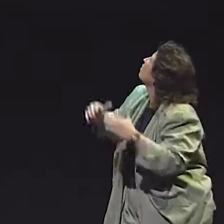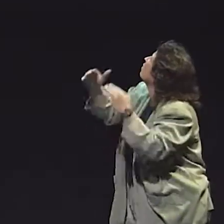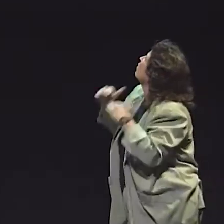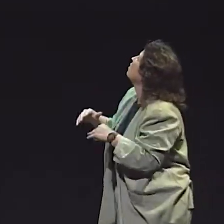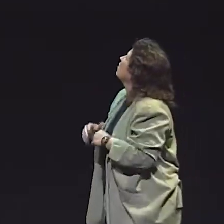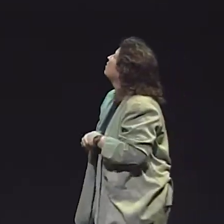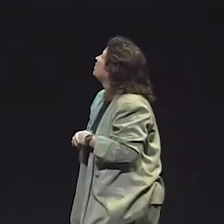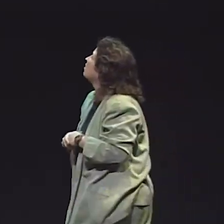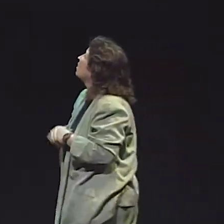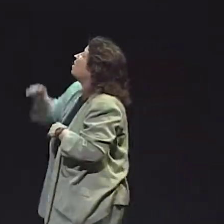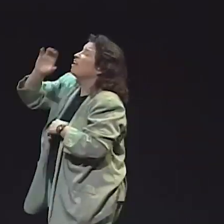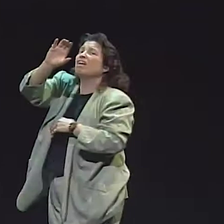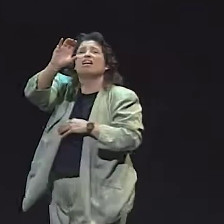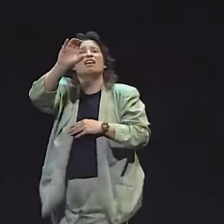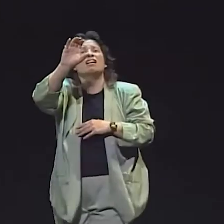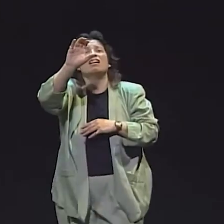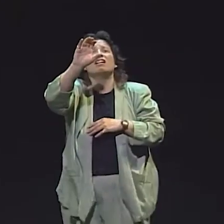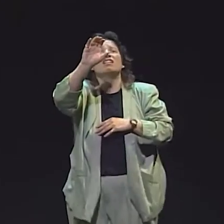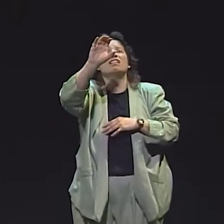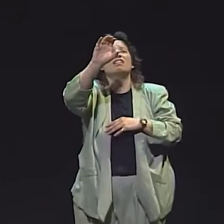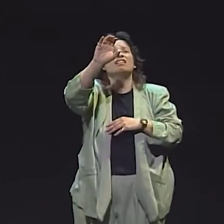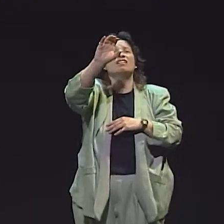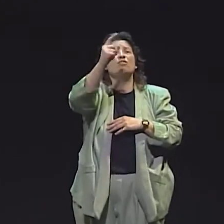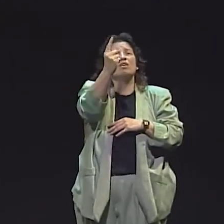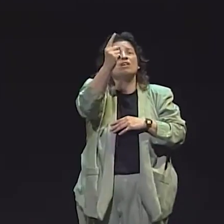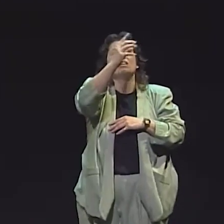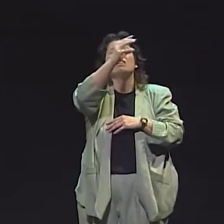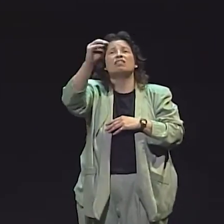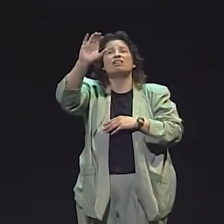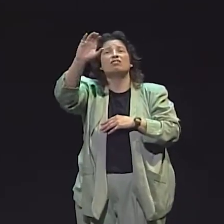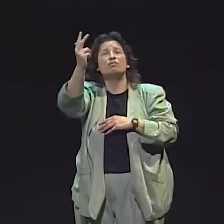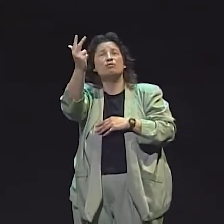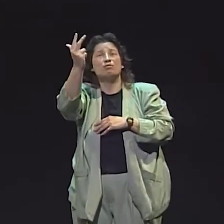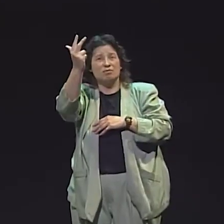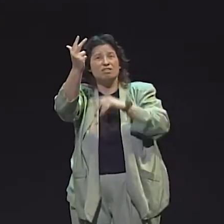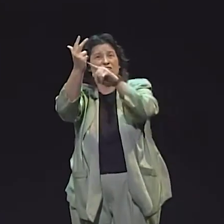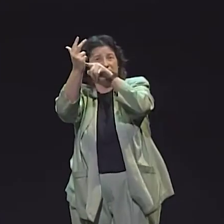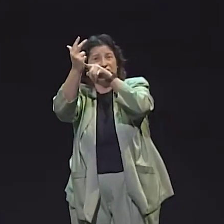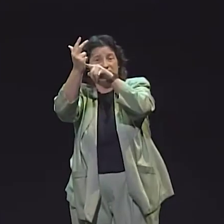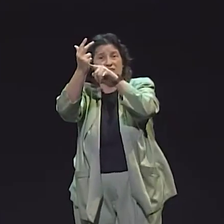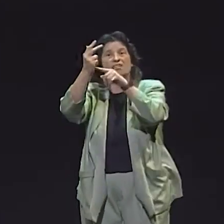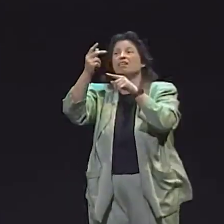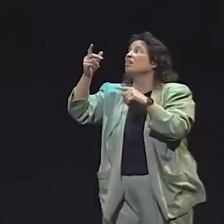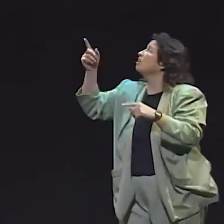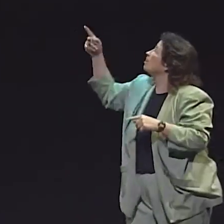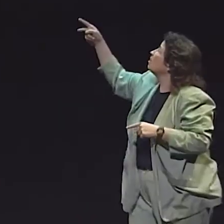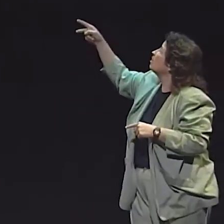BECAME AS PROFICIENT AS THE STUDENTS WHO HAD DEAF PARENTS AND KIND OF JOINED THEIR GROUP.